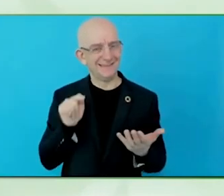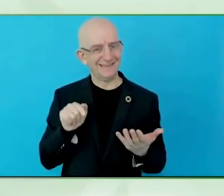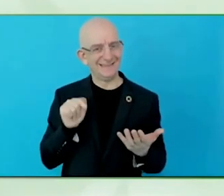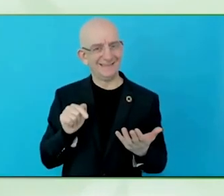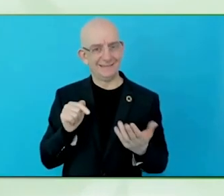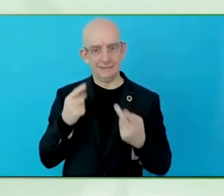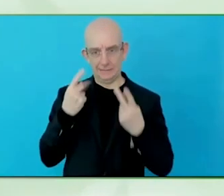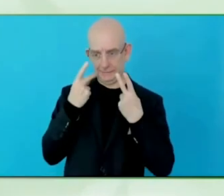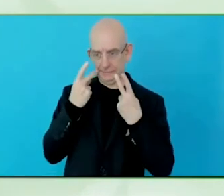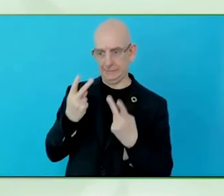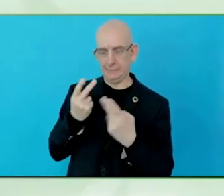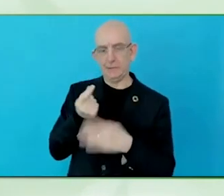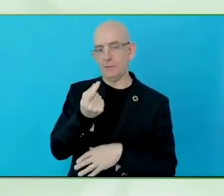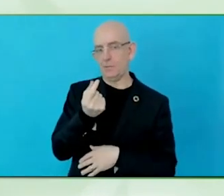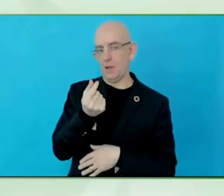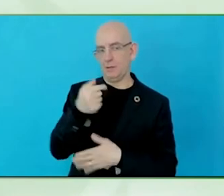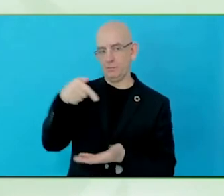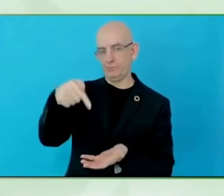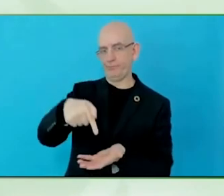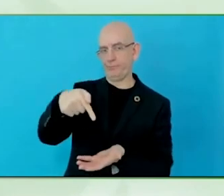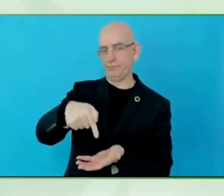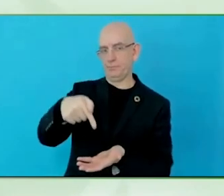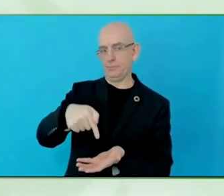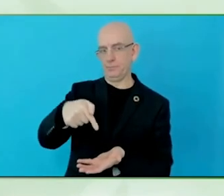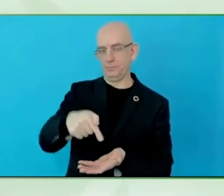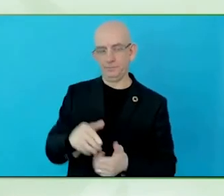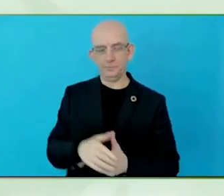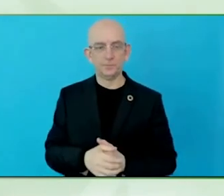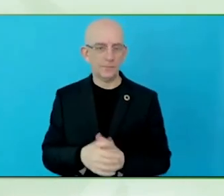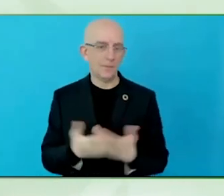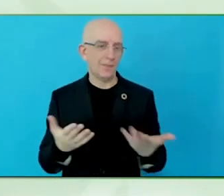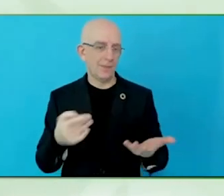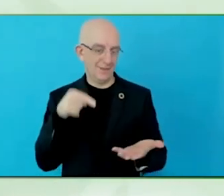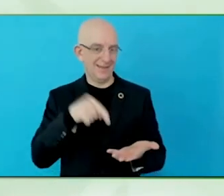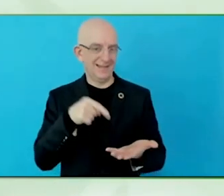users are saying, for a wheelchair user, the cruisers are a great way to go on